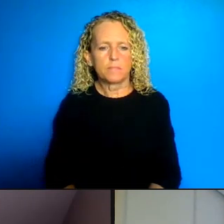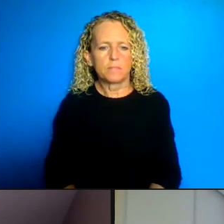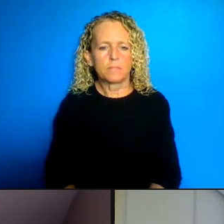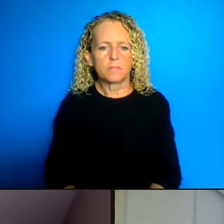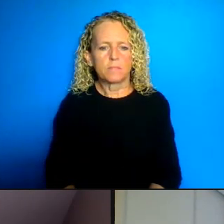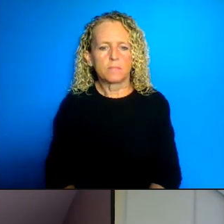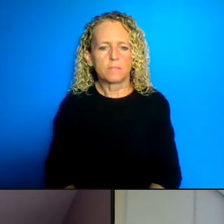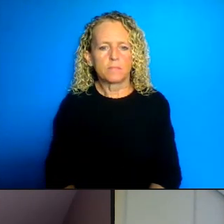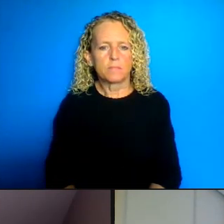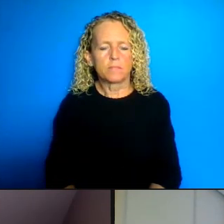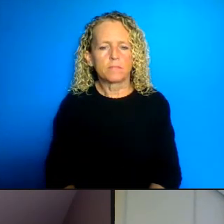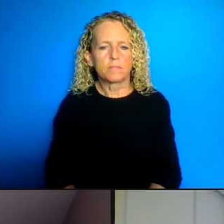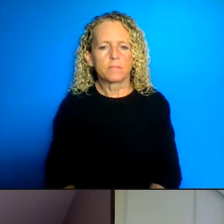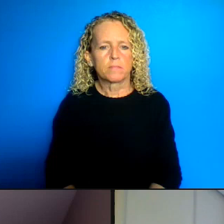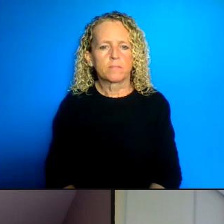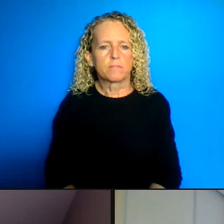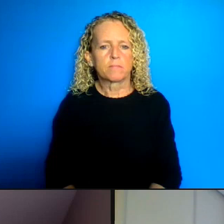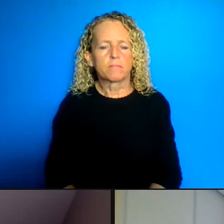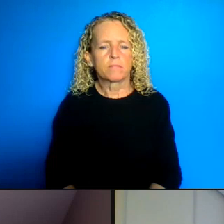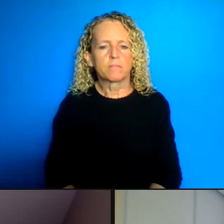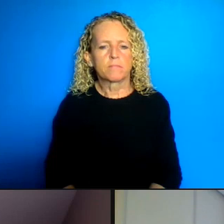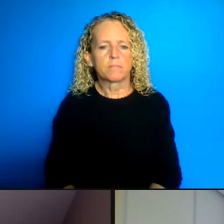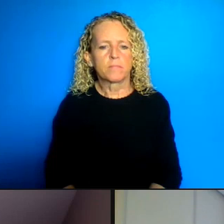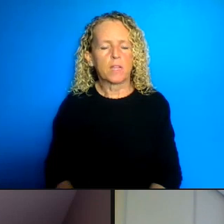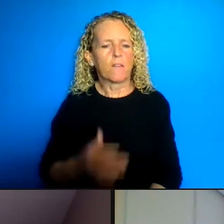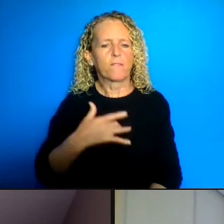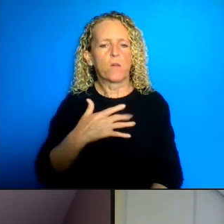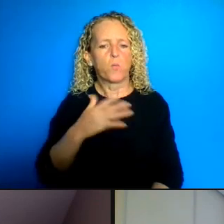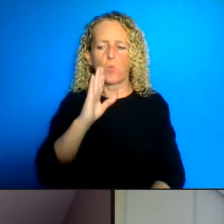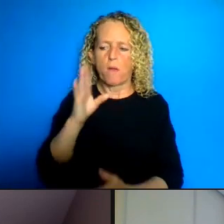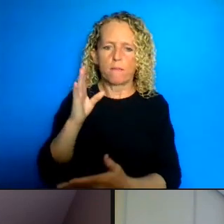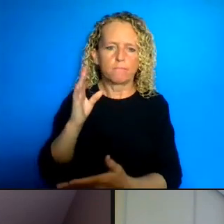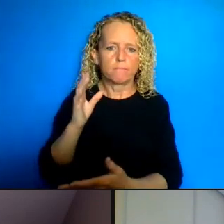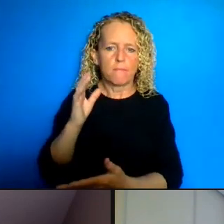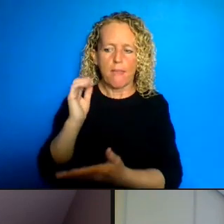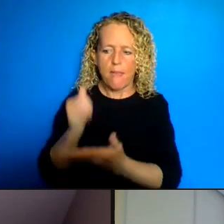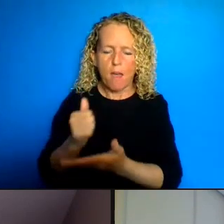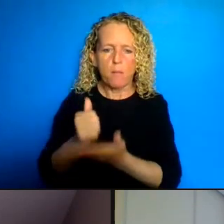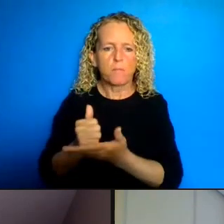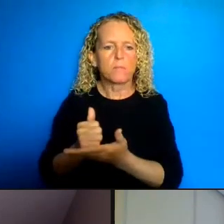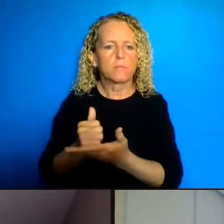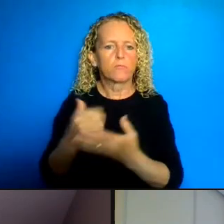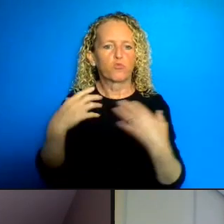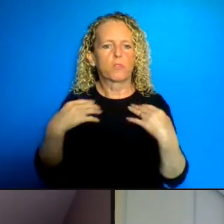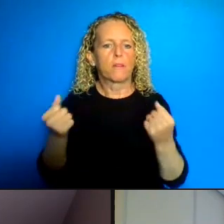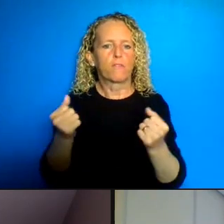like to see that would be helpful to the COVID-19 recovery plans.